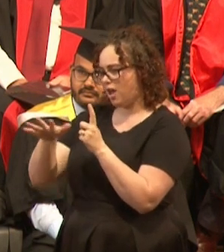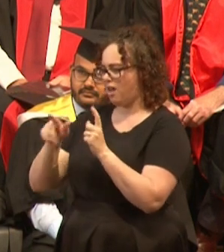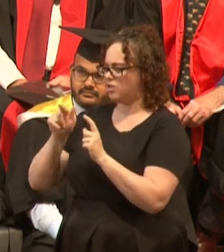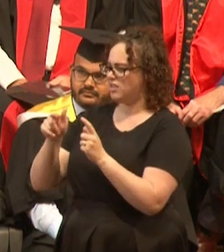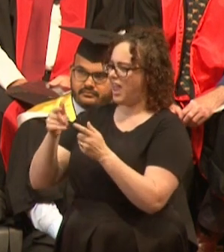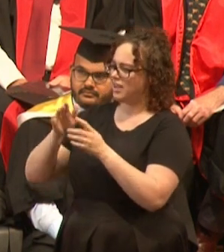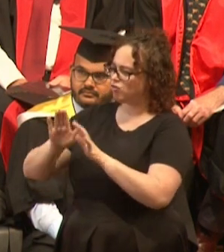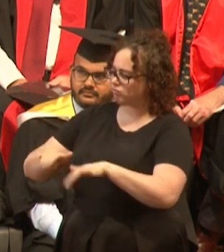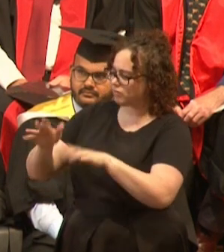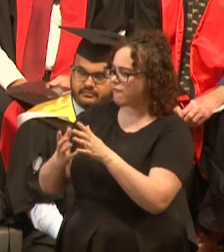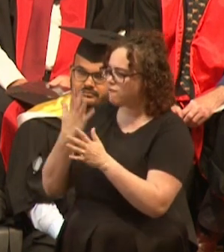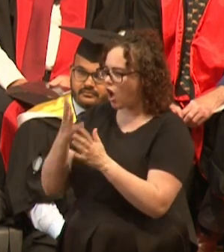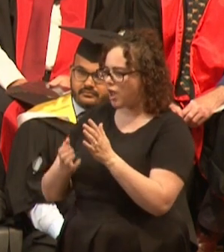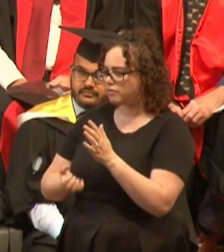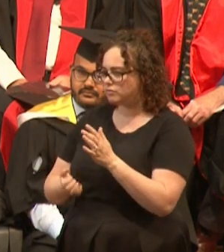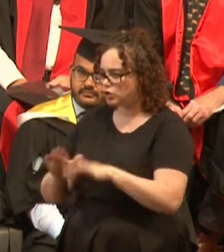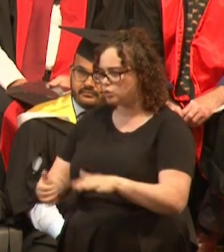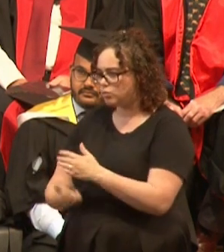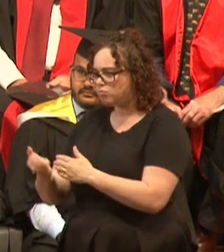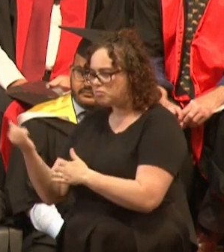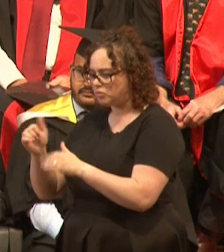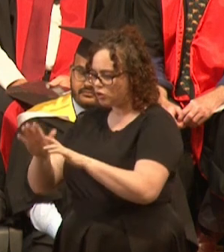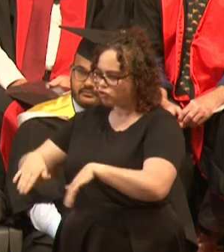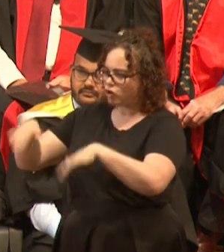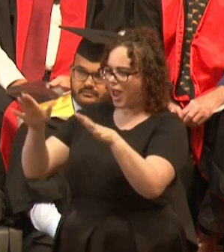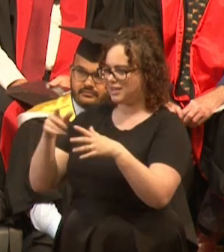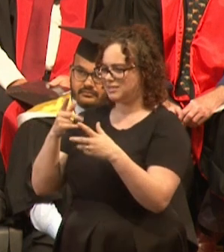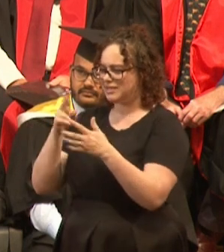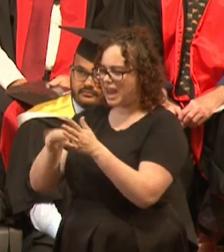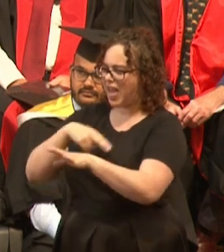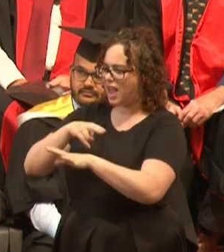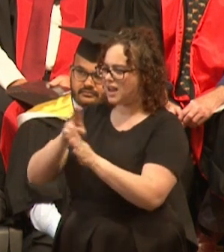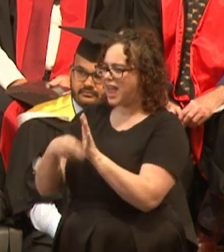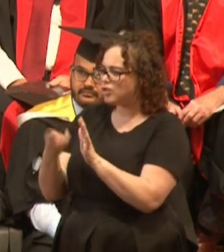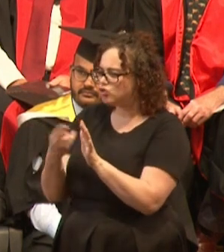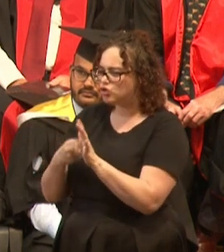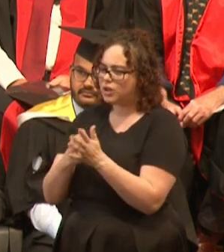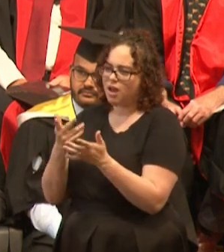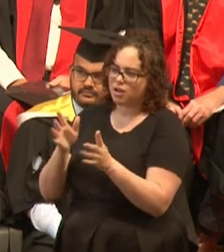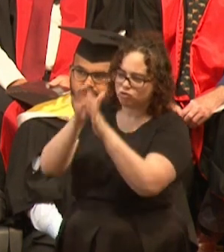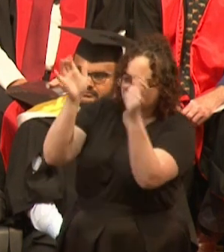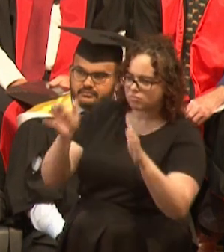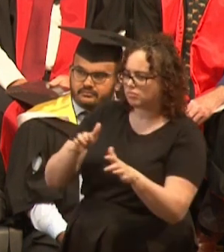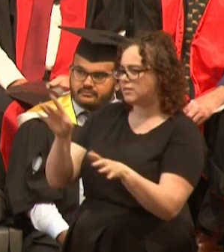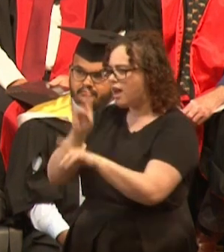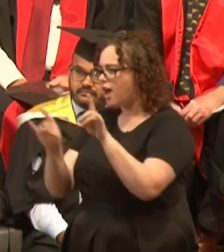and absolutely immersing myself in nature. So I developed a real appreciation for the natural world.